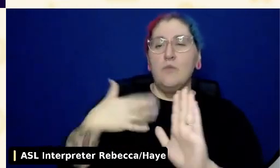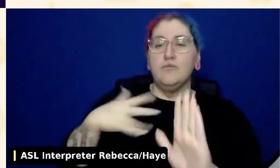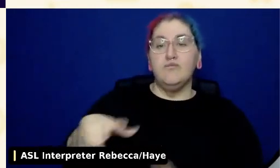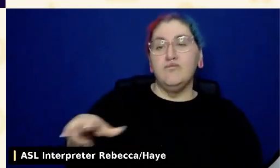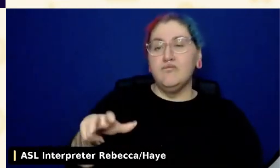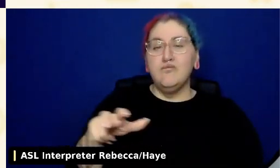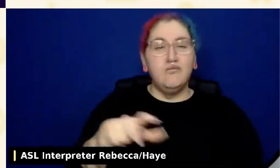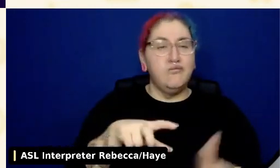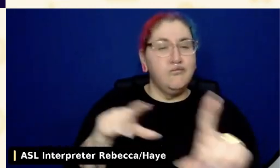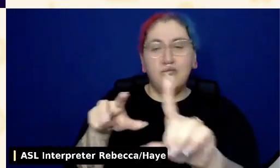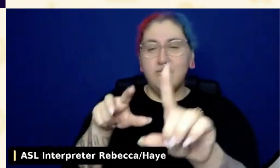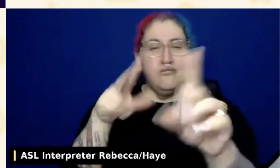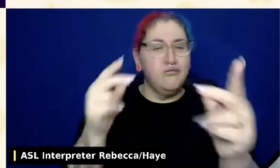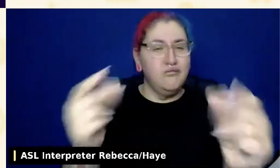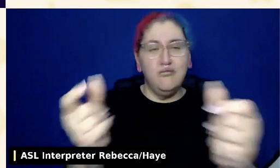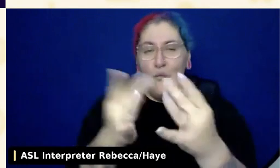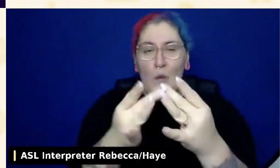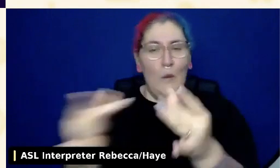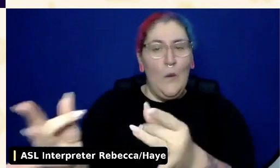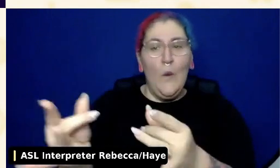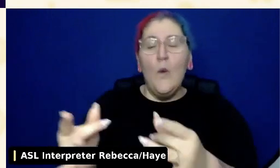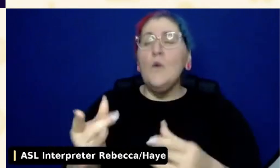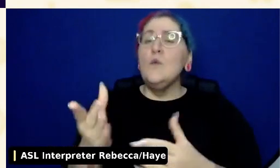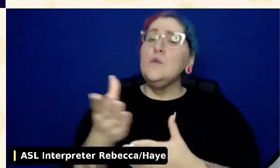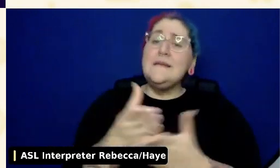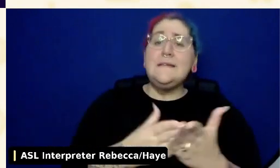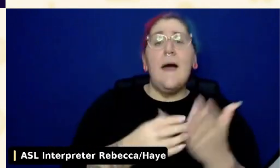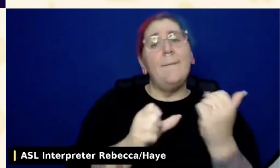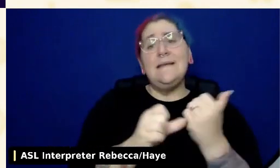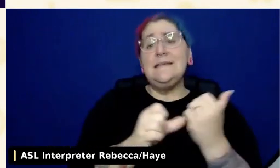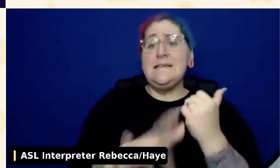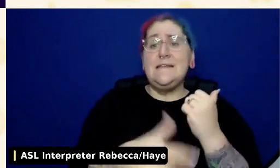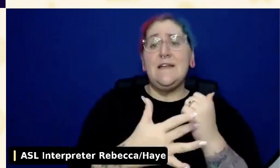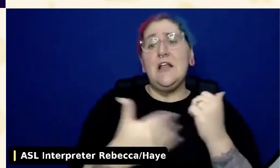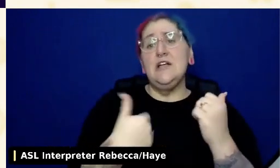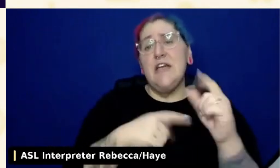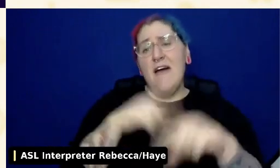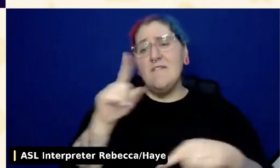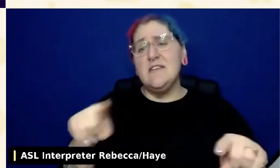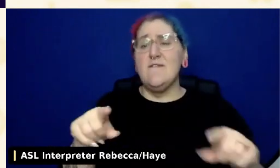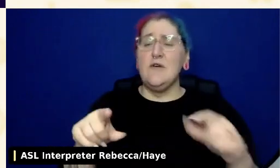of different pointing devices, including track balls, joysticks, switches, track pads.